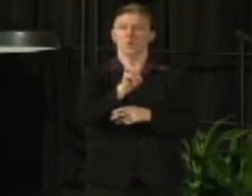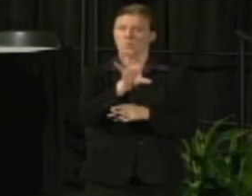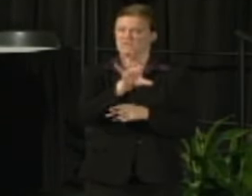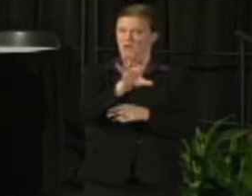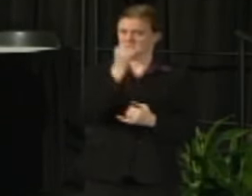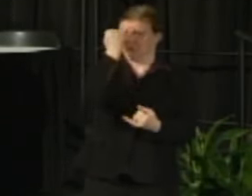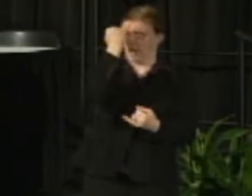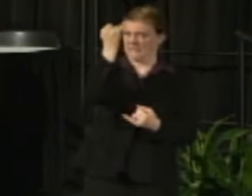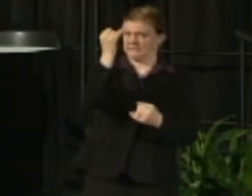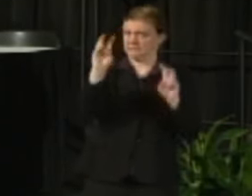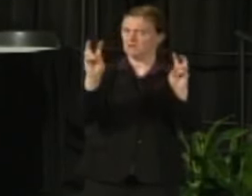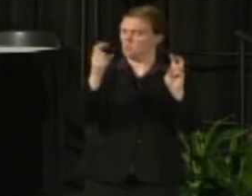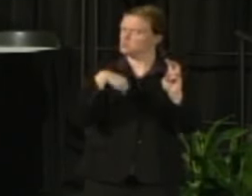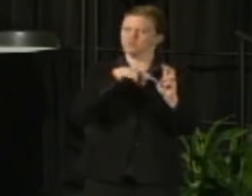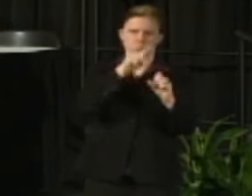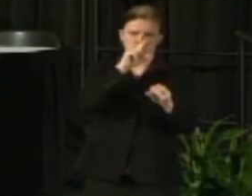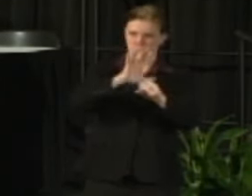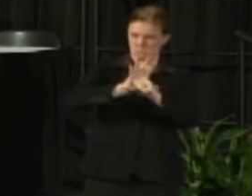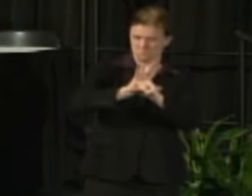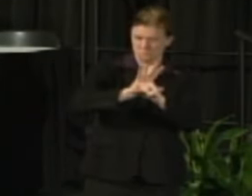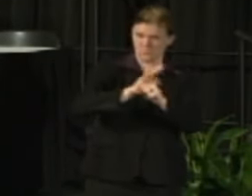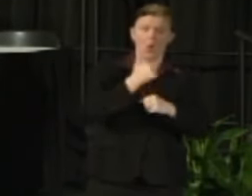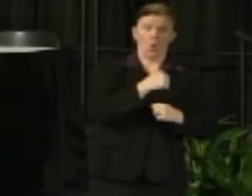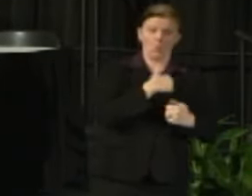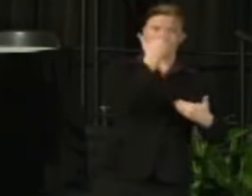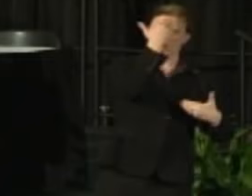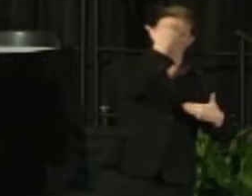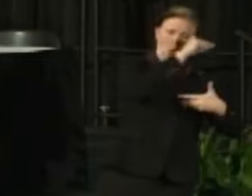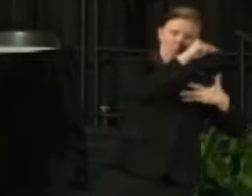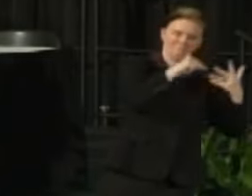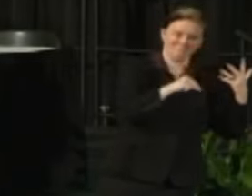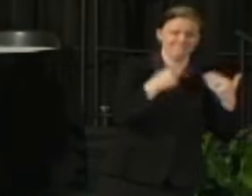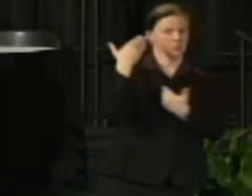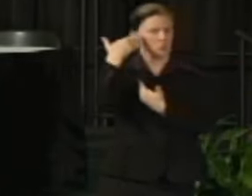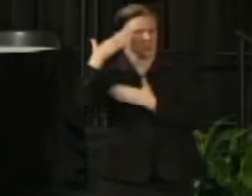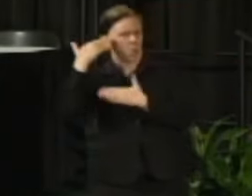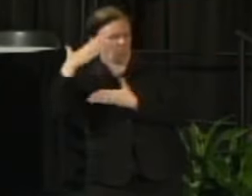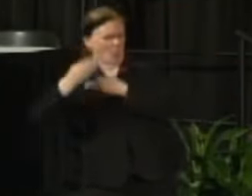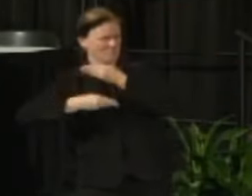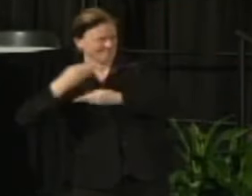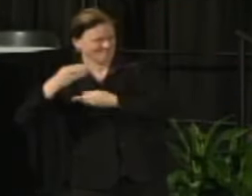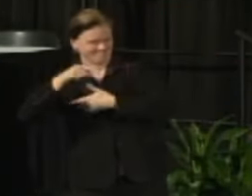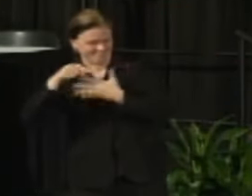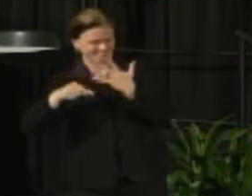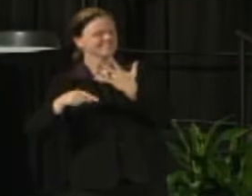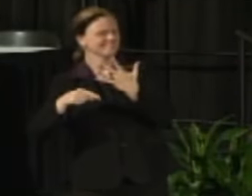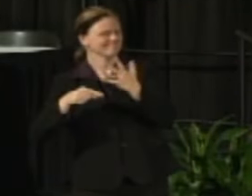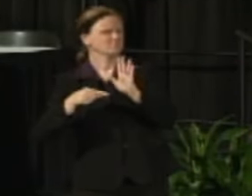I'll talk about what we know and don't know yet about the proposed budget, possible impact,